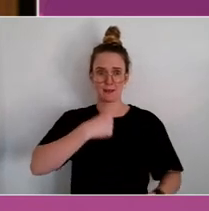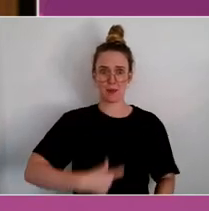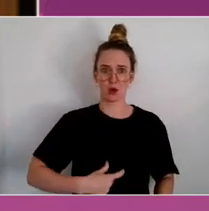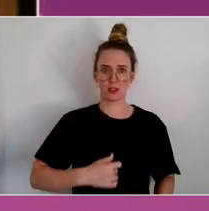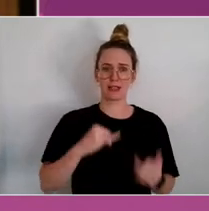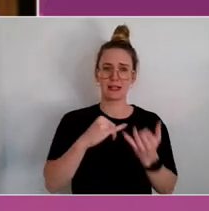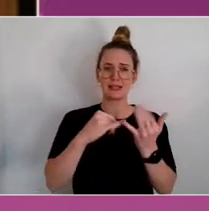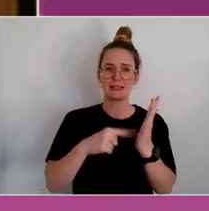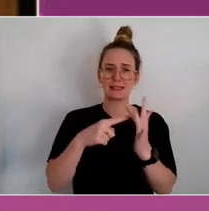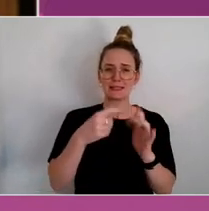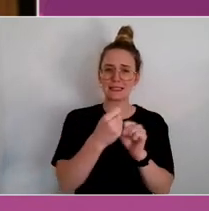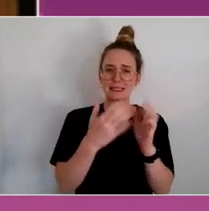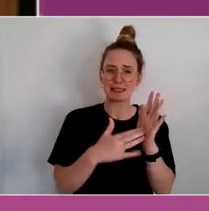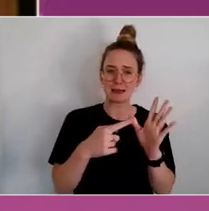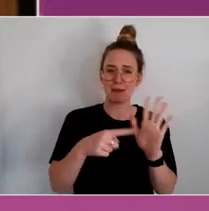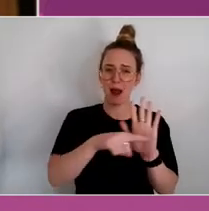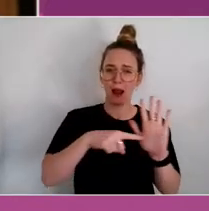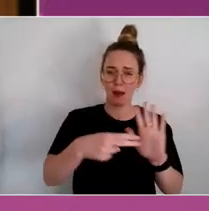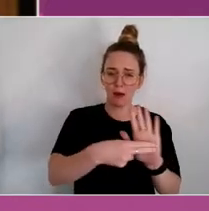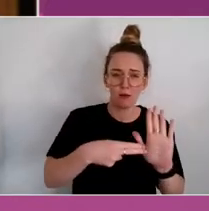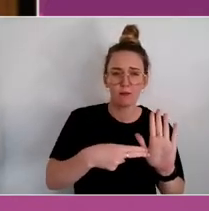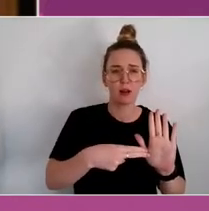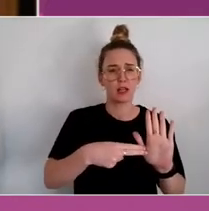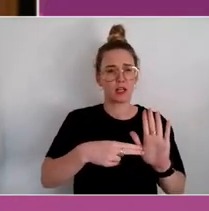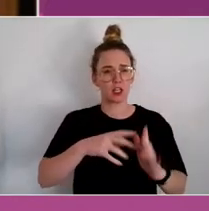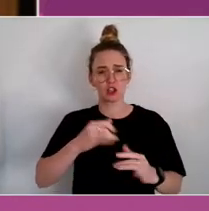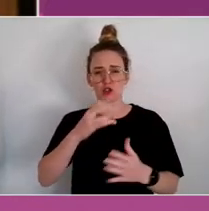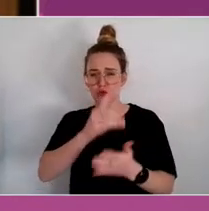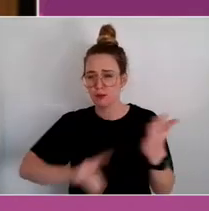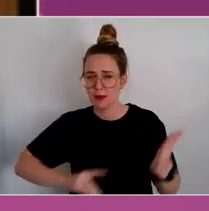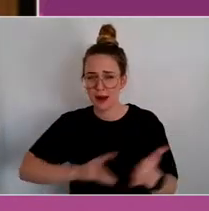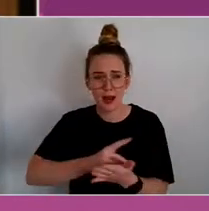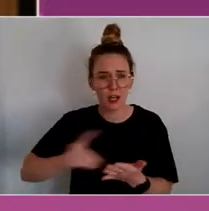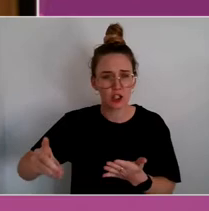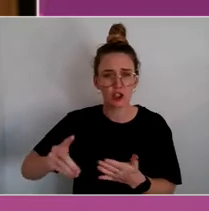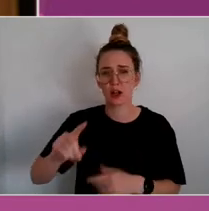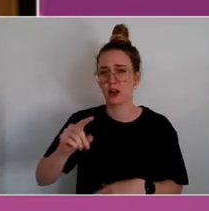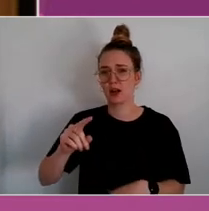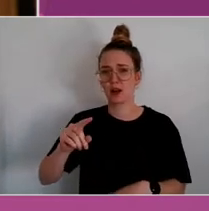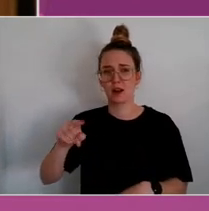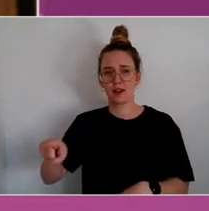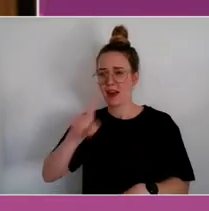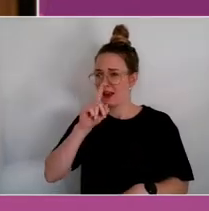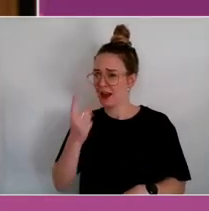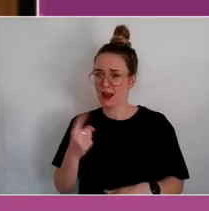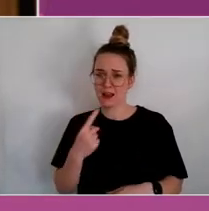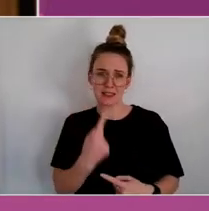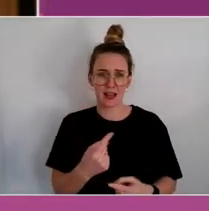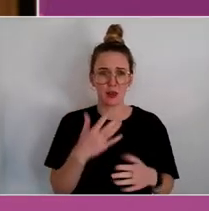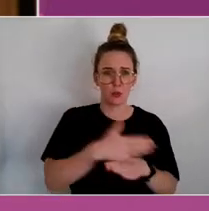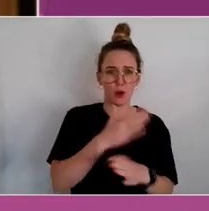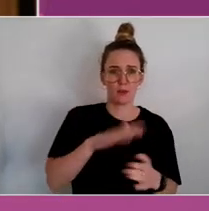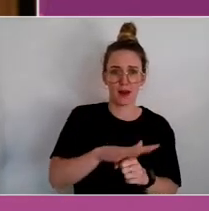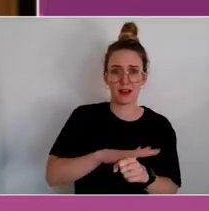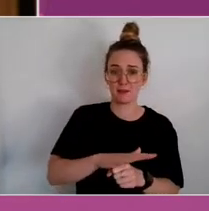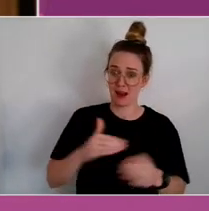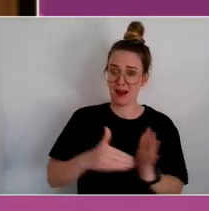and people not being able to disclose I can do it, I'm the CEO, I'm fairly comfortable with my position.